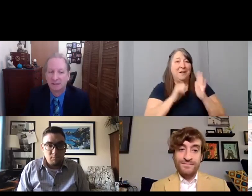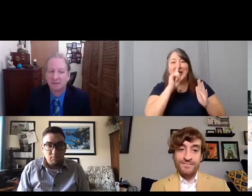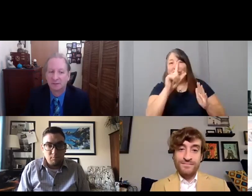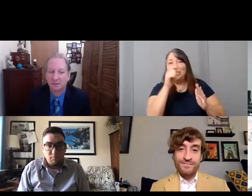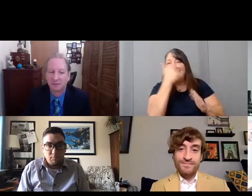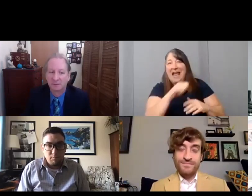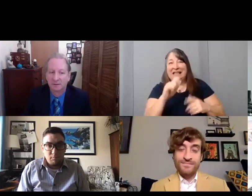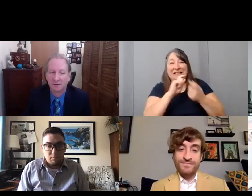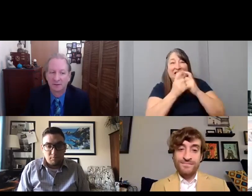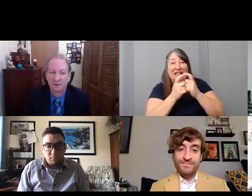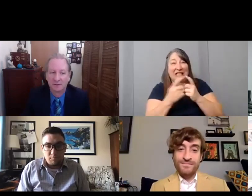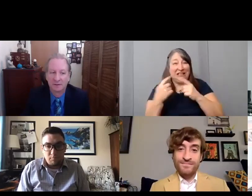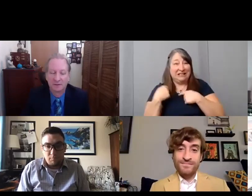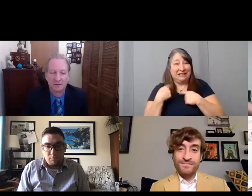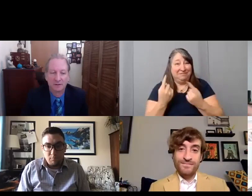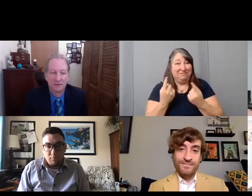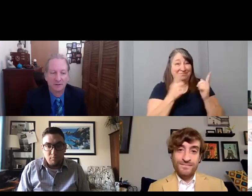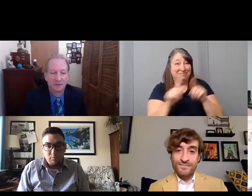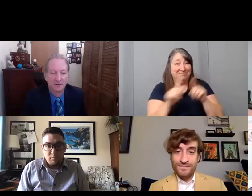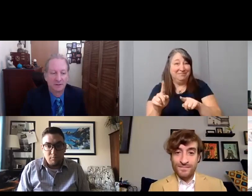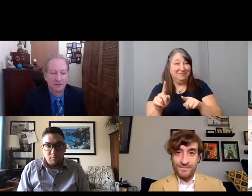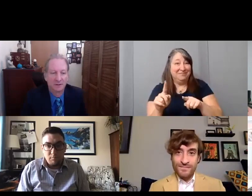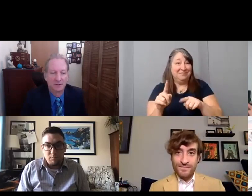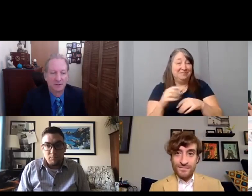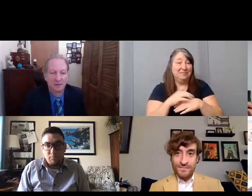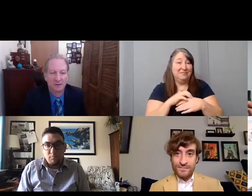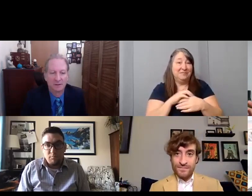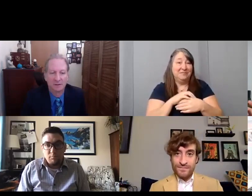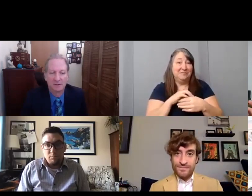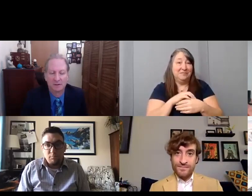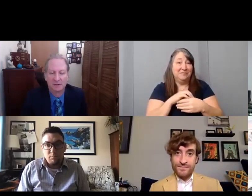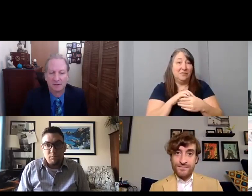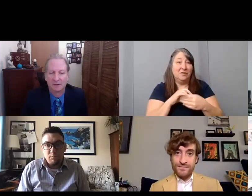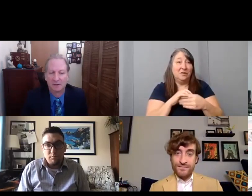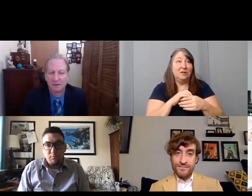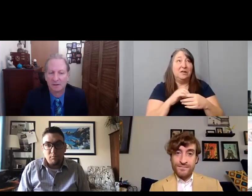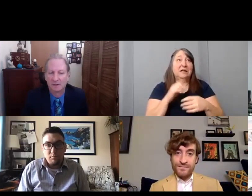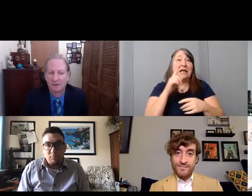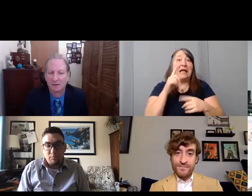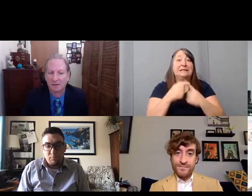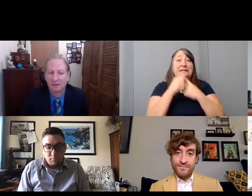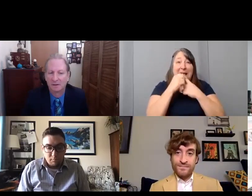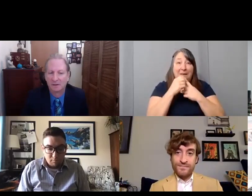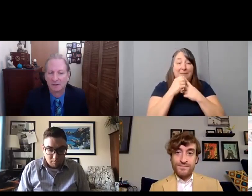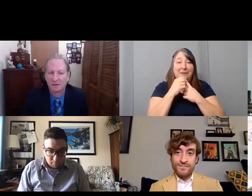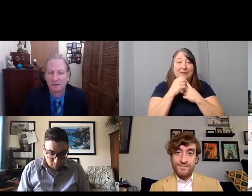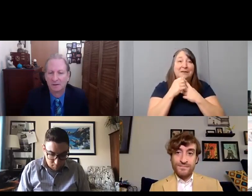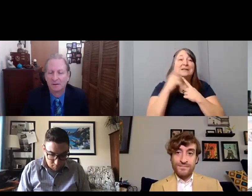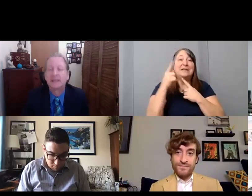besides extending the Obamacare, the health coverage